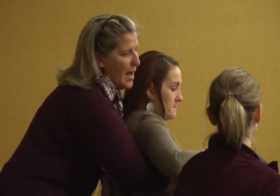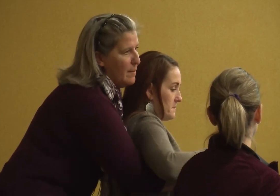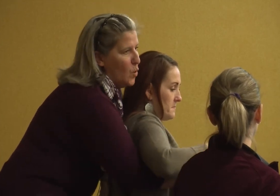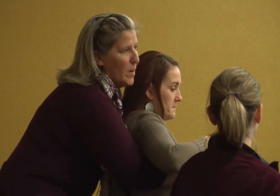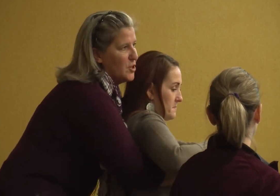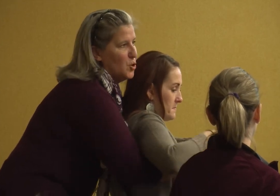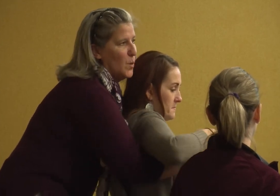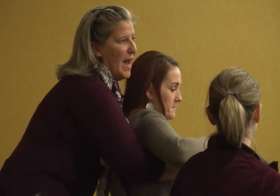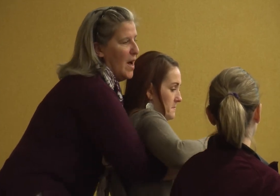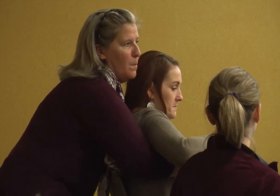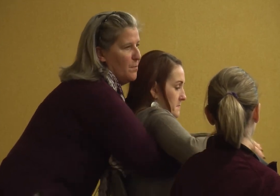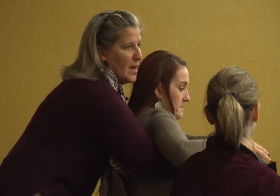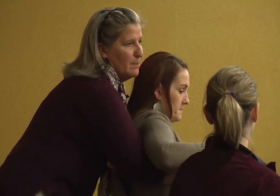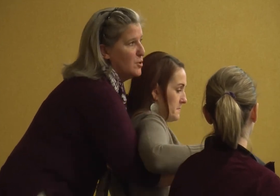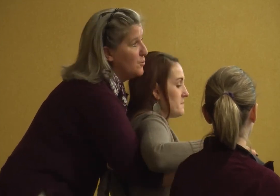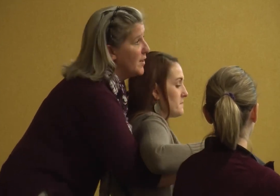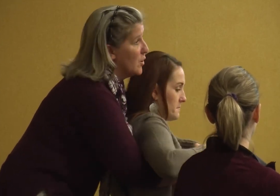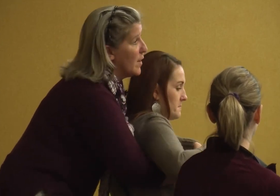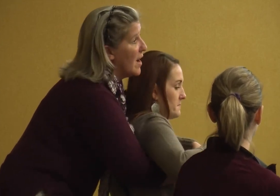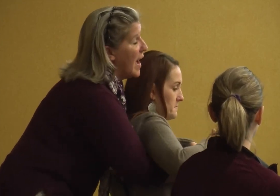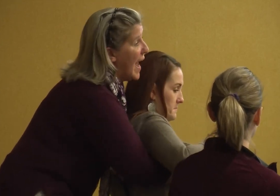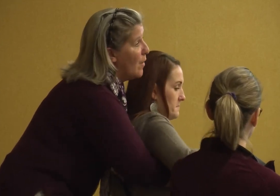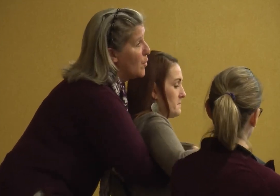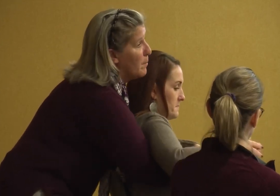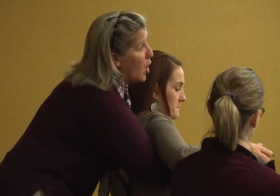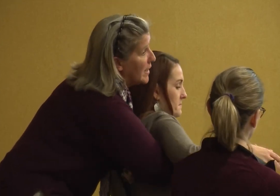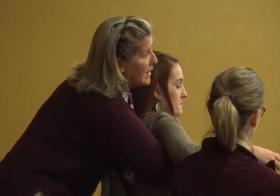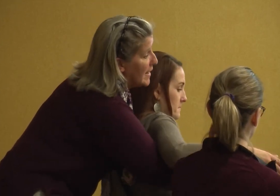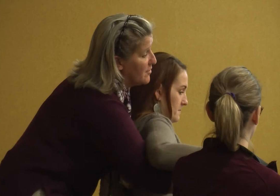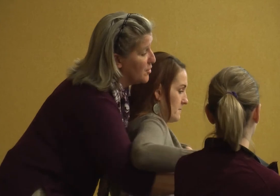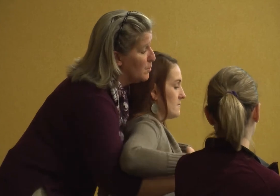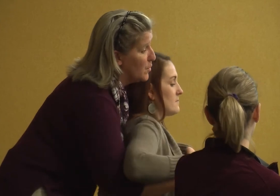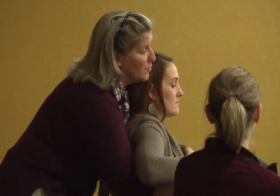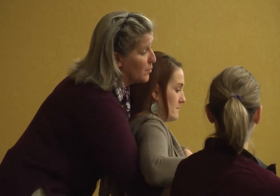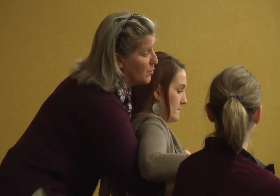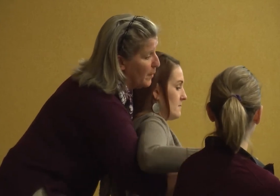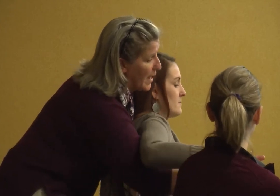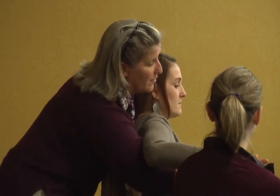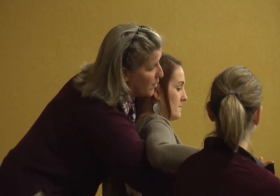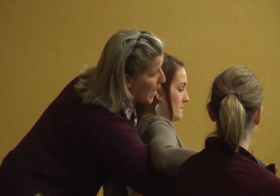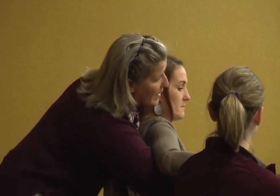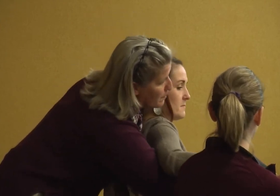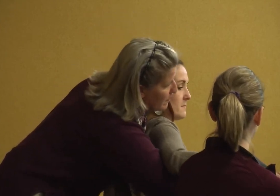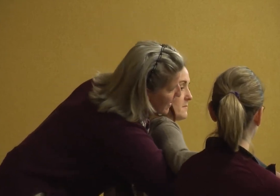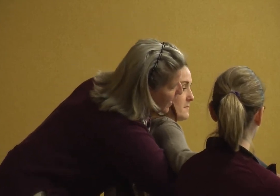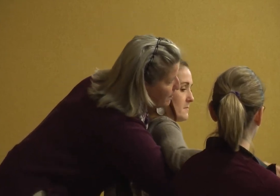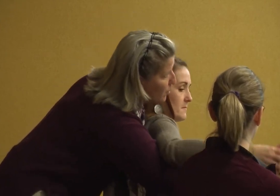going to help them to figure out how their body needs to move through space so I can pick up her